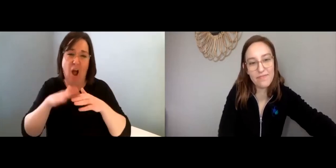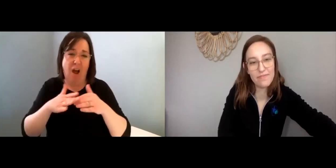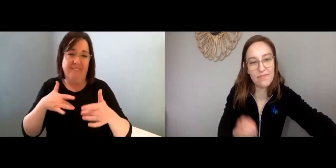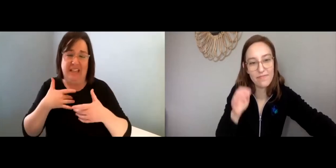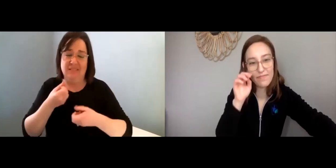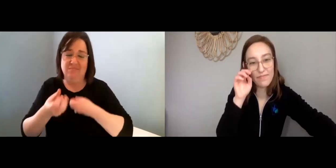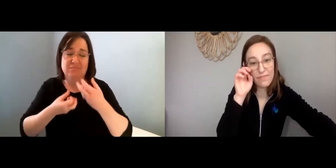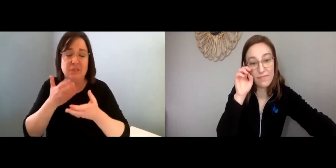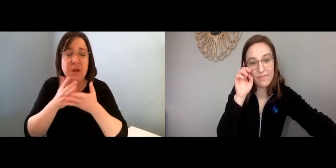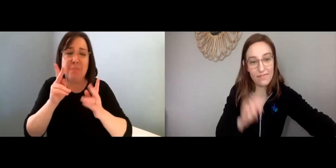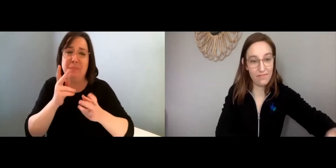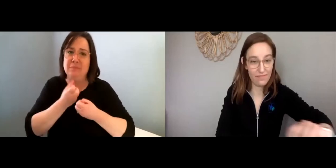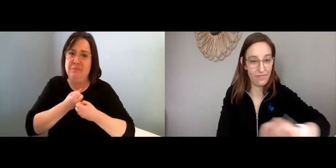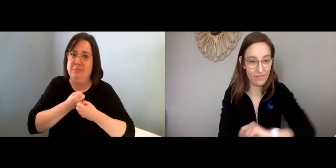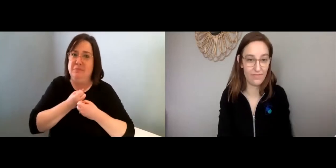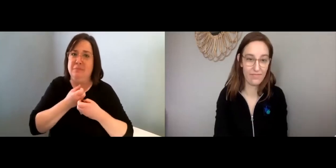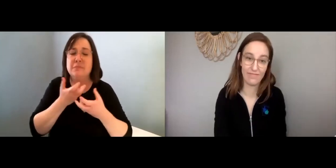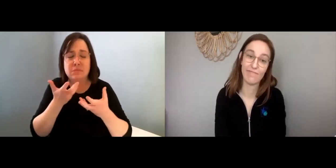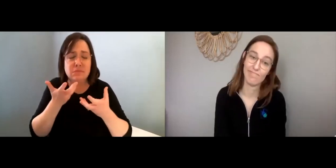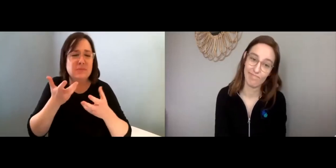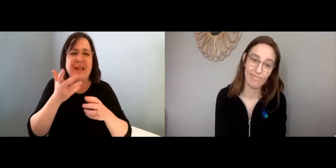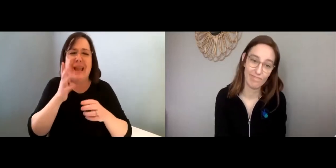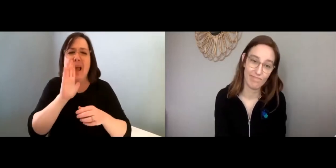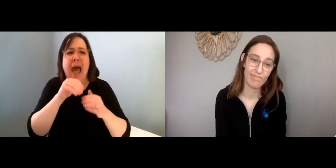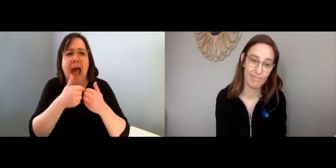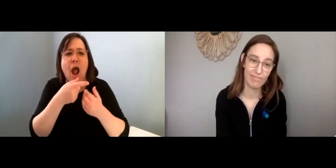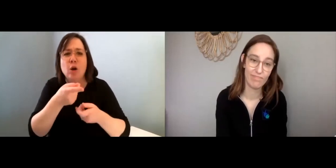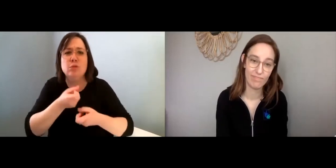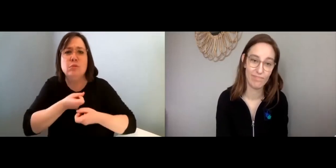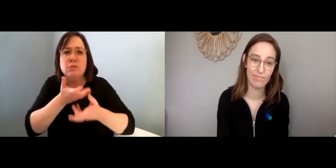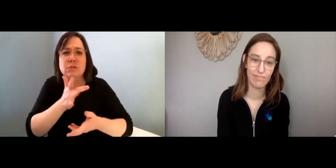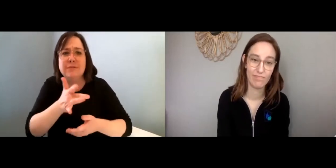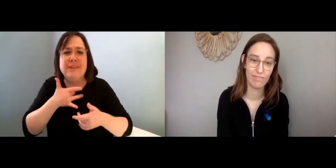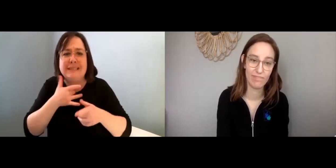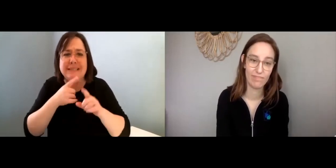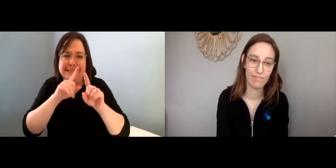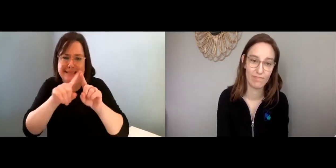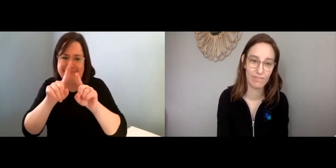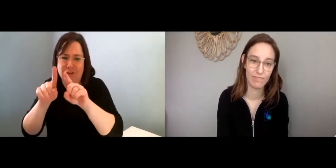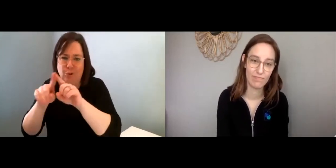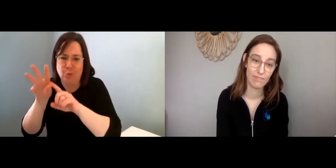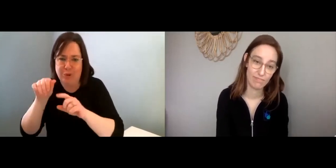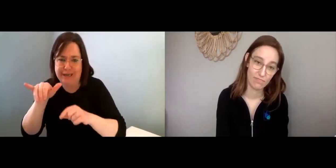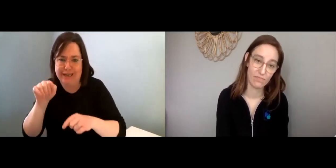I’m very big on getting feelings out. I know a lot of people keep them in.